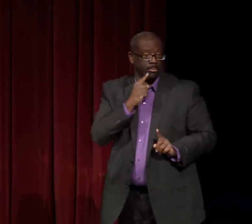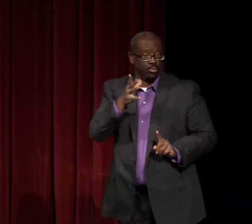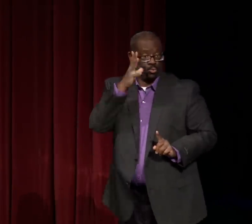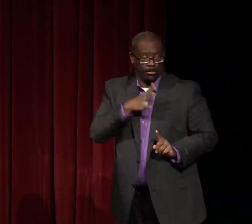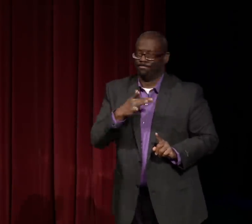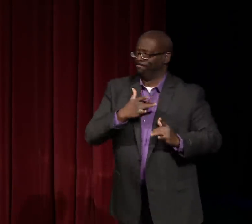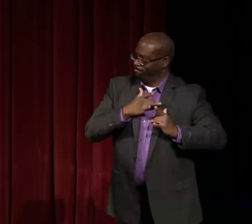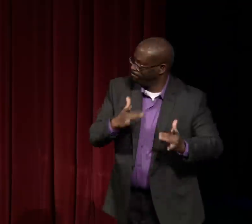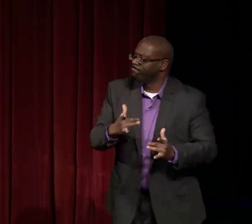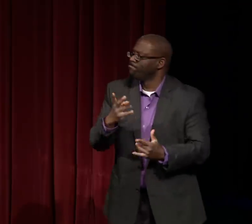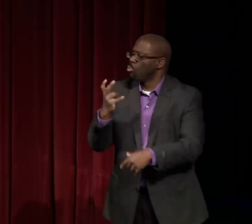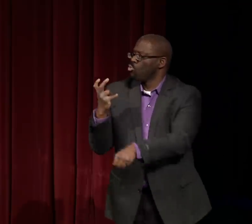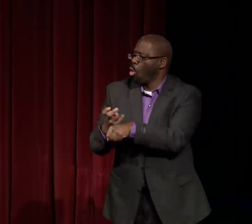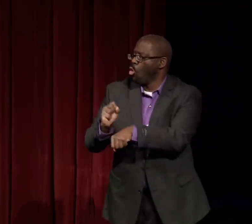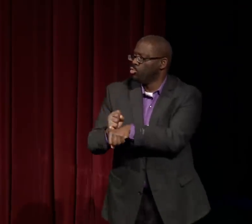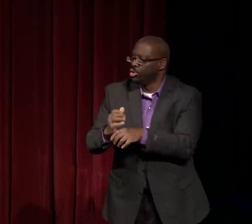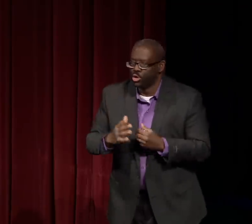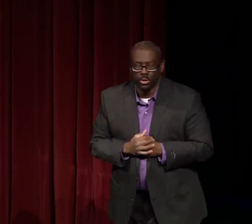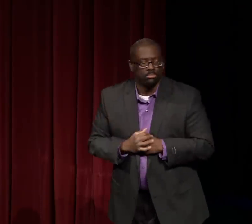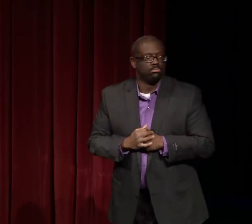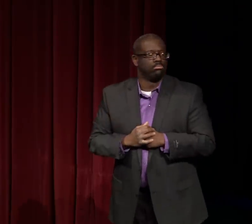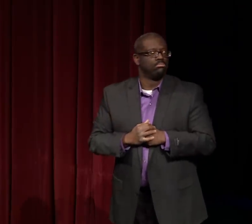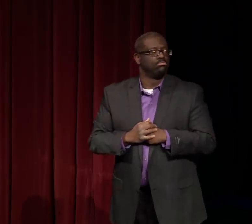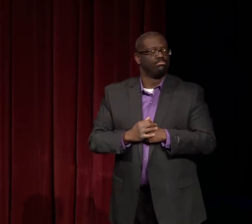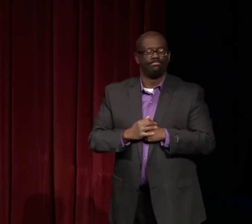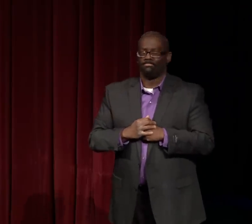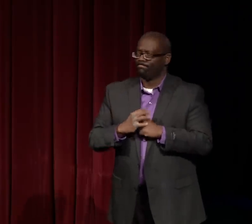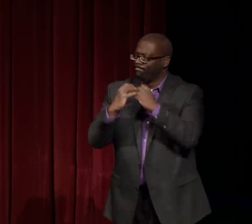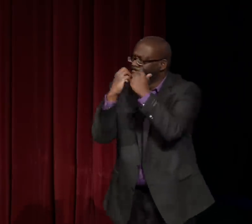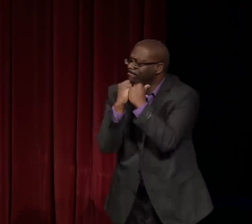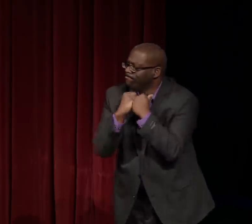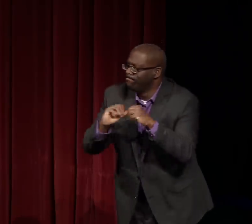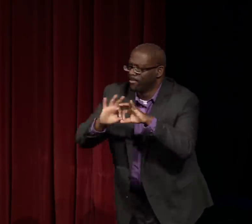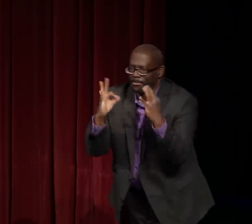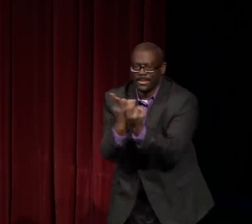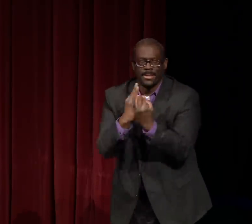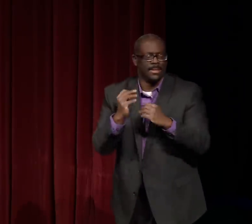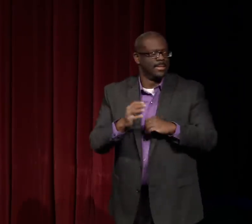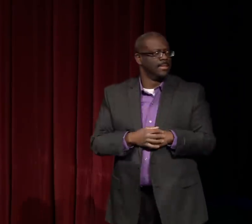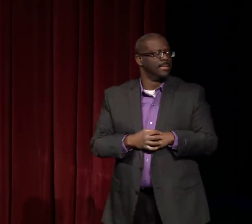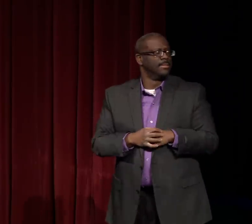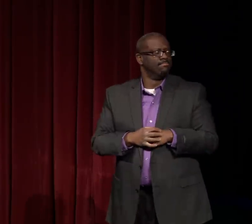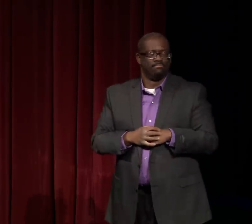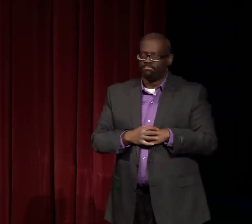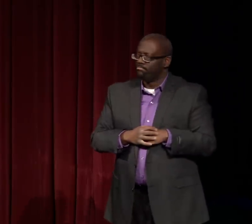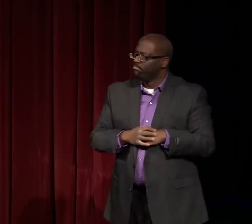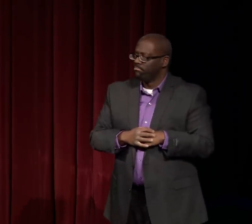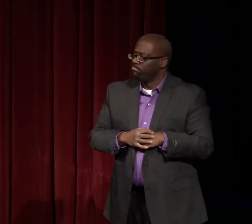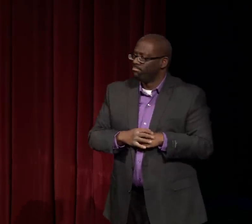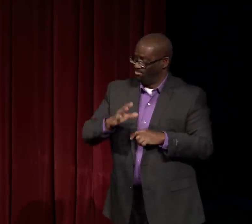they are hard workers. They value family.